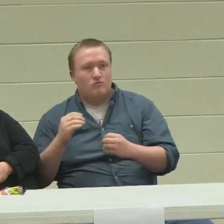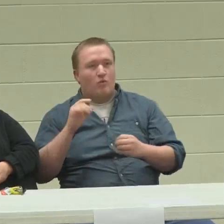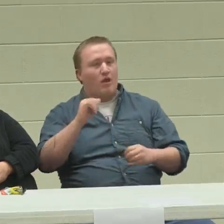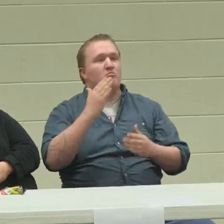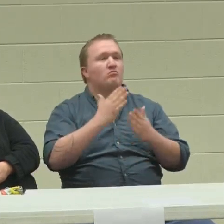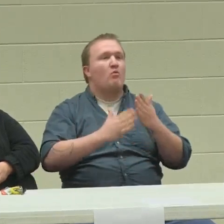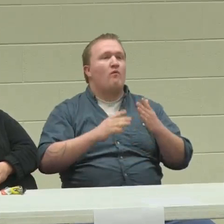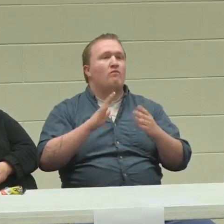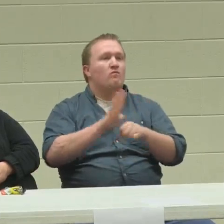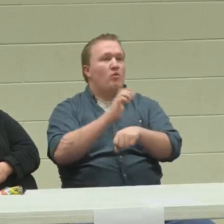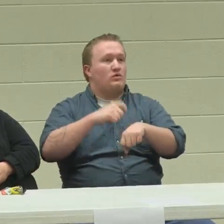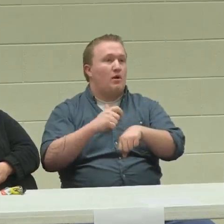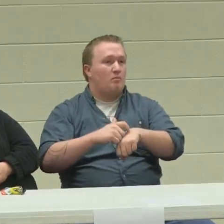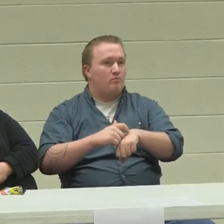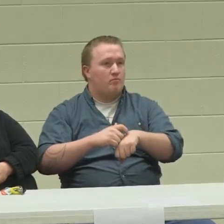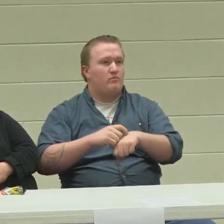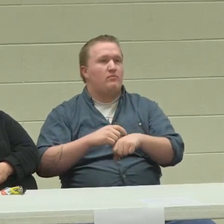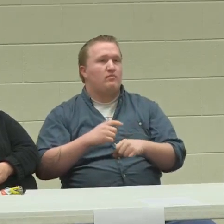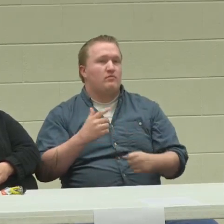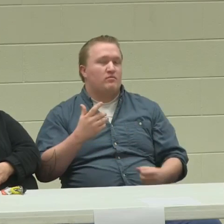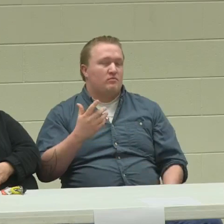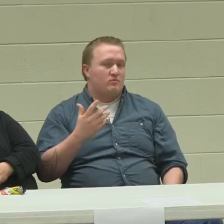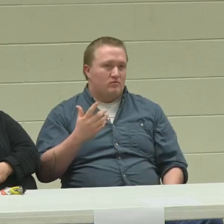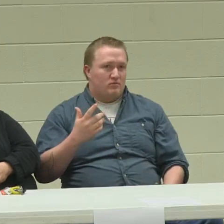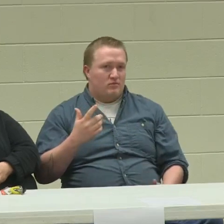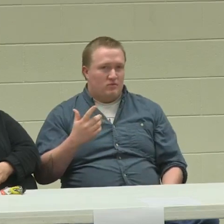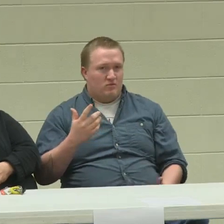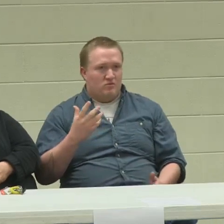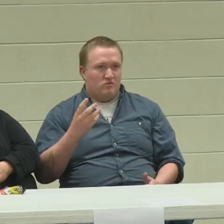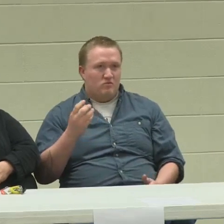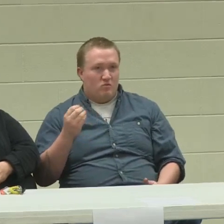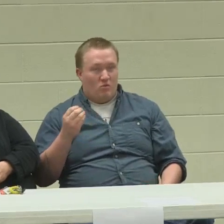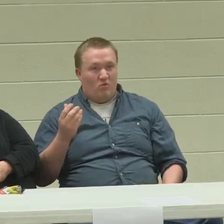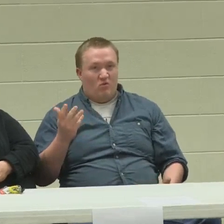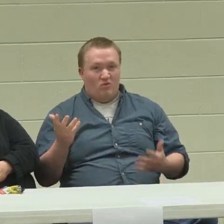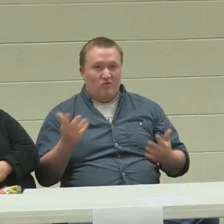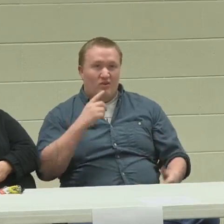so I got to teach them that, and I was working full-time.